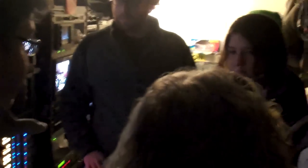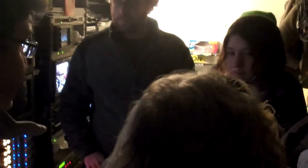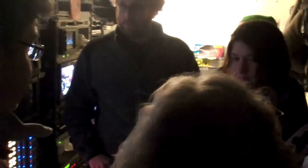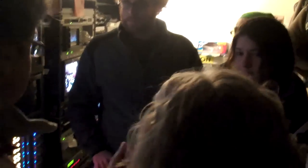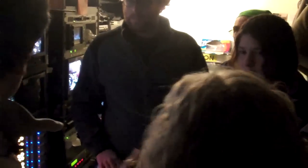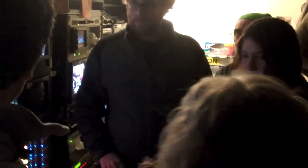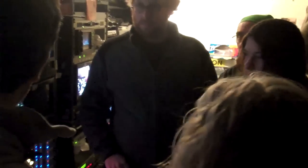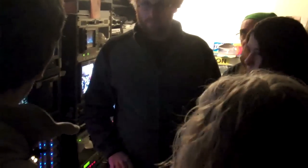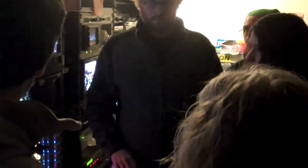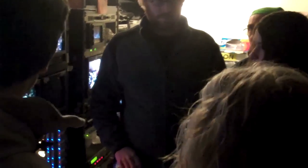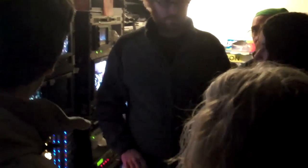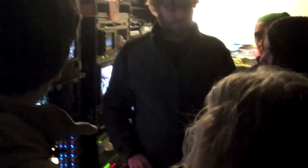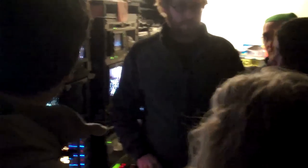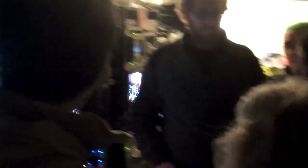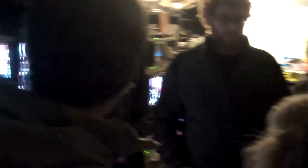Remember those hidden cameras I showed you?